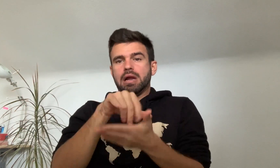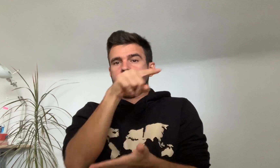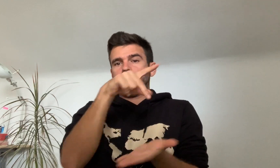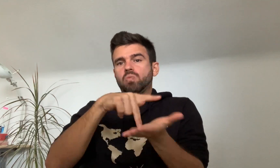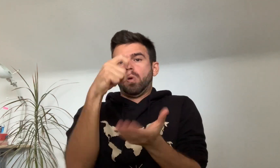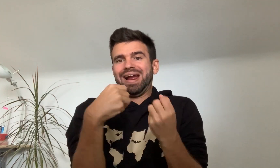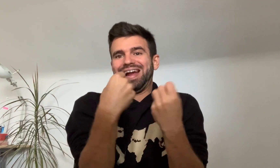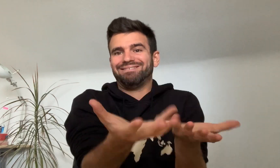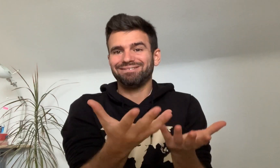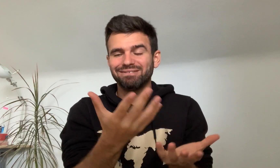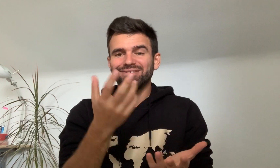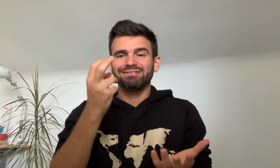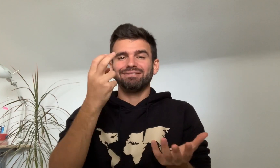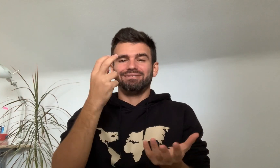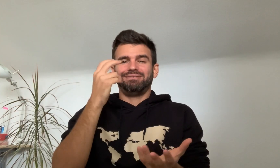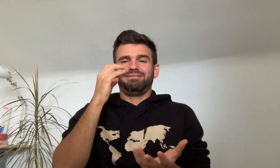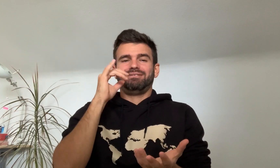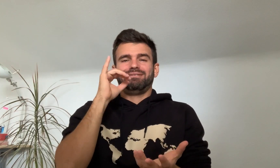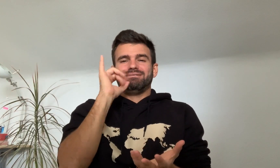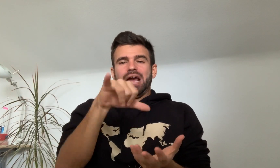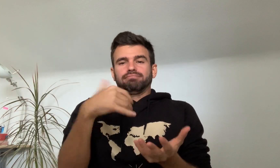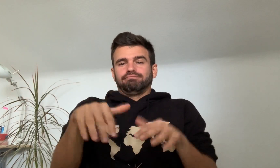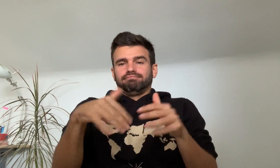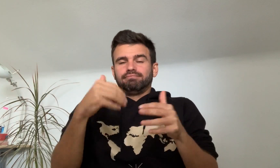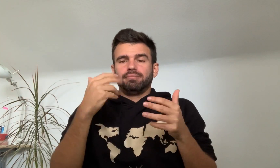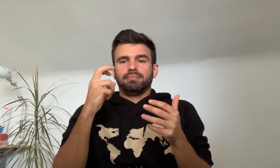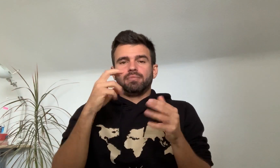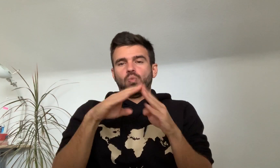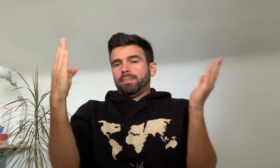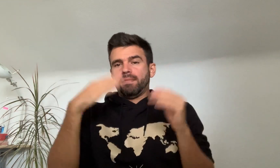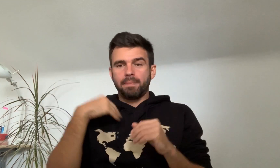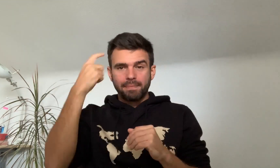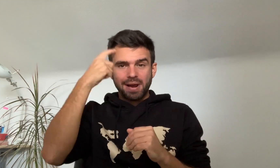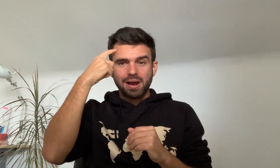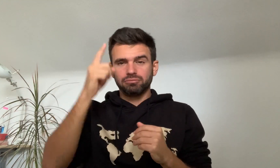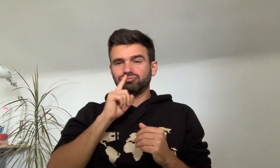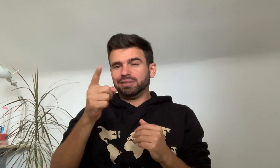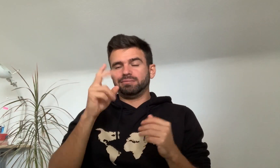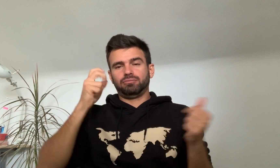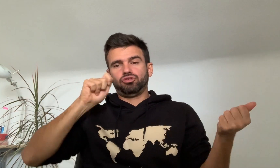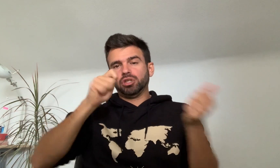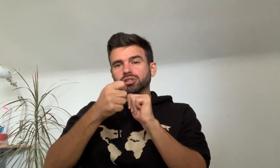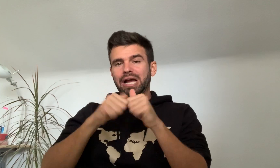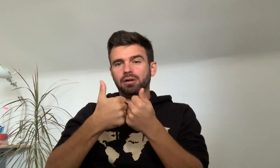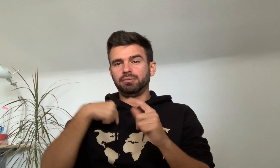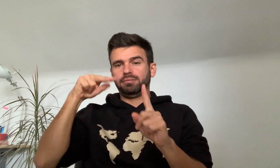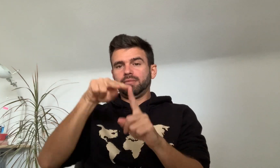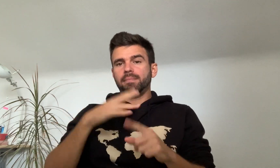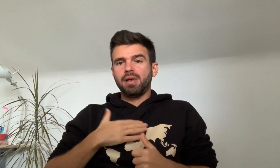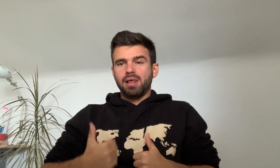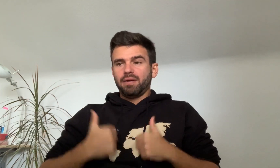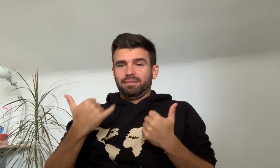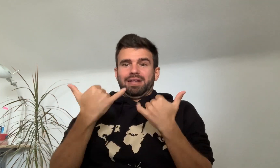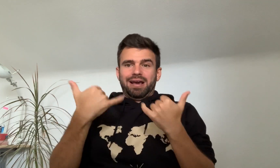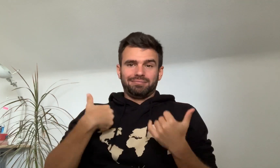that Joel gave me. That opened my mind and really changed how I view my life.